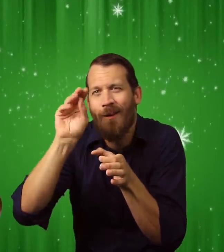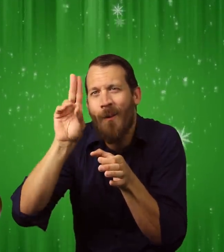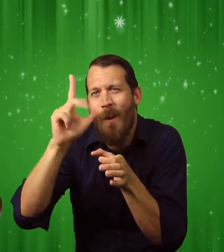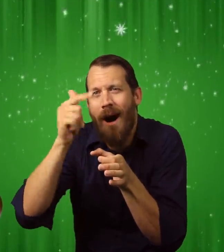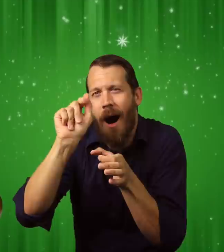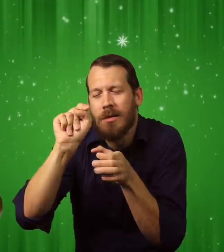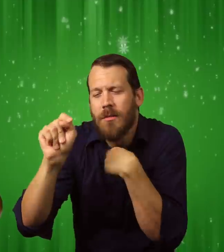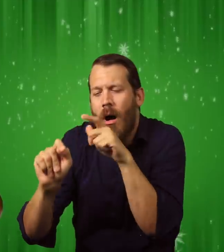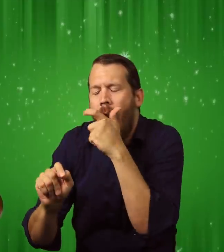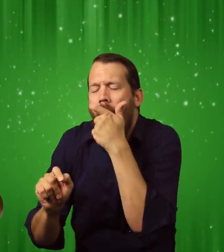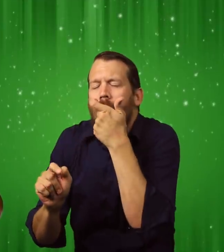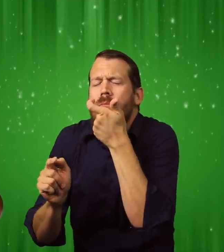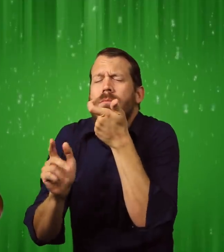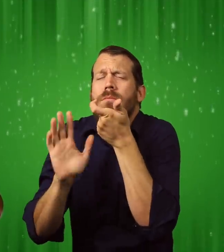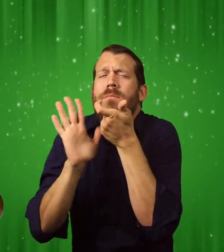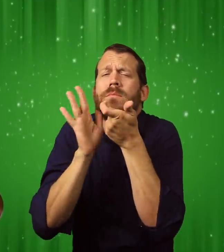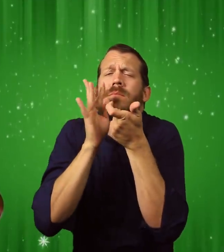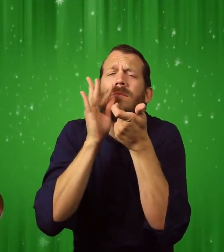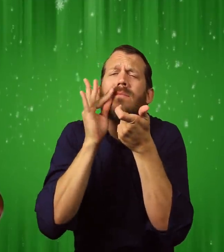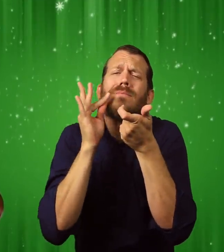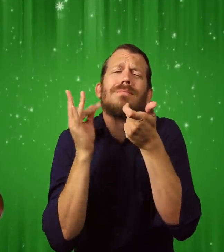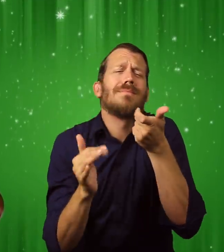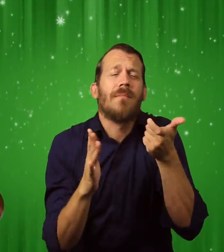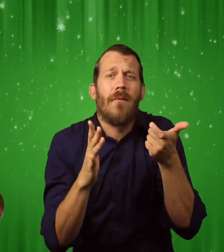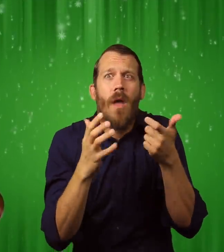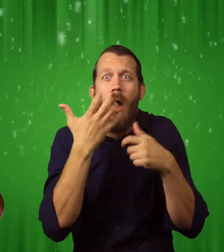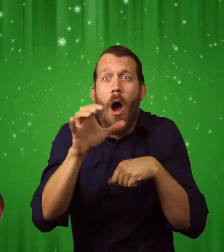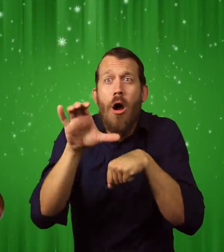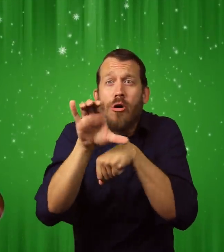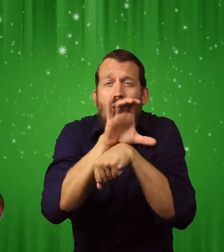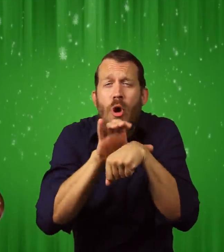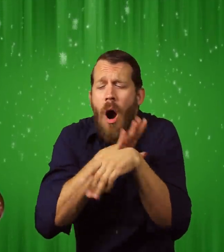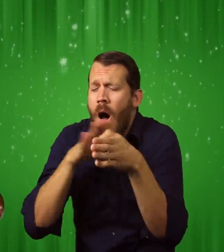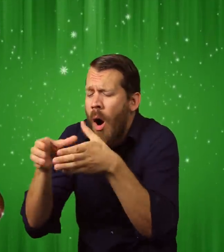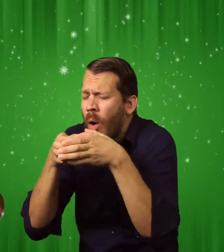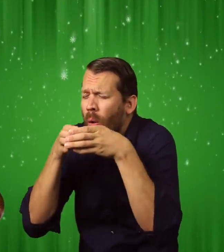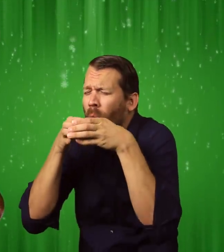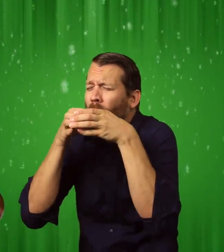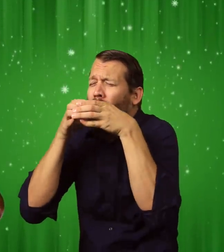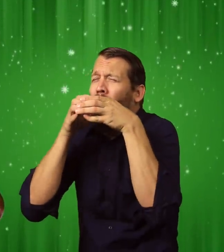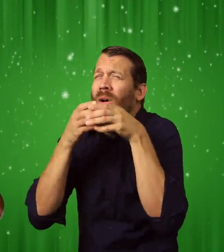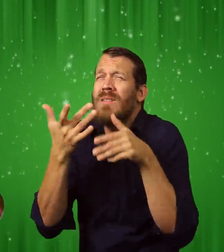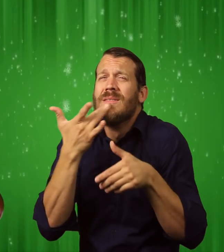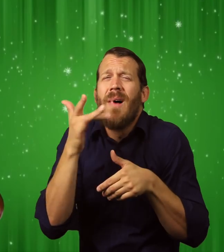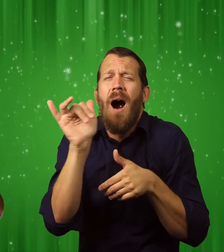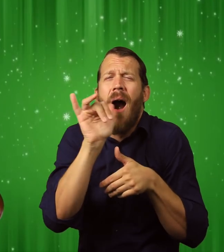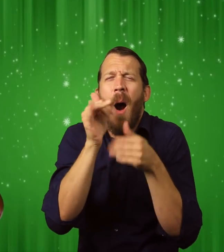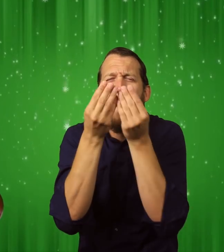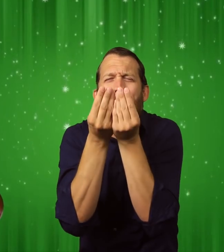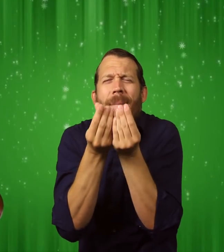We drank hot cocoa as thick and rich as melted chocolate bars.